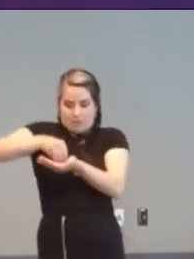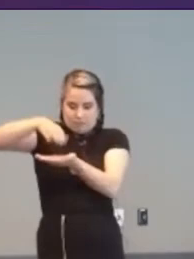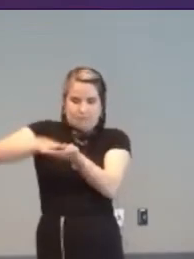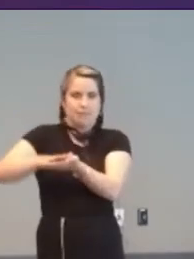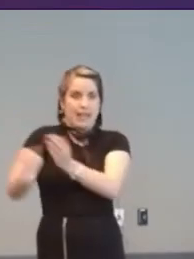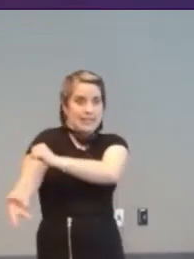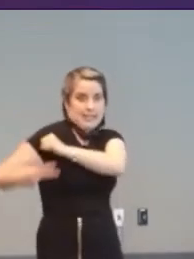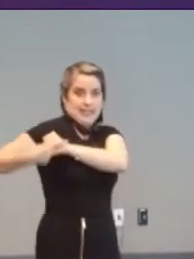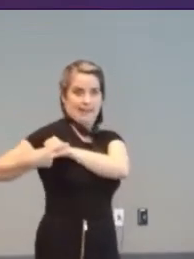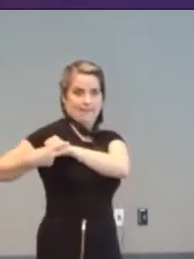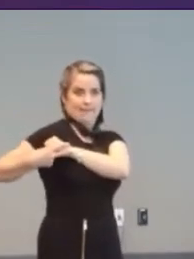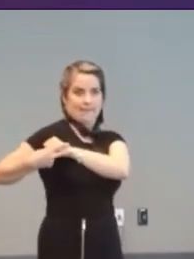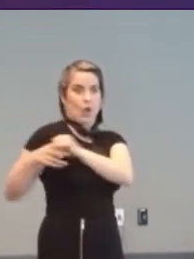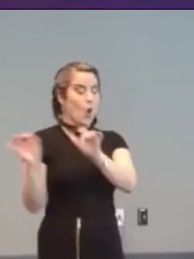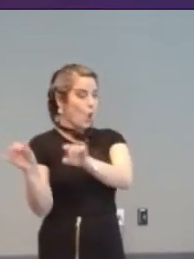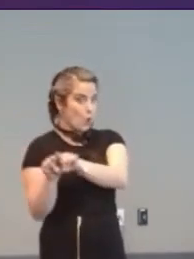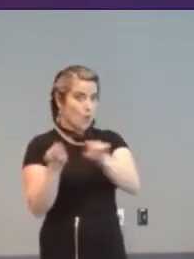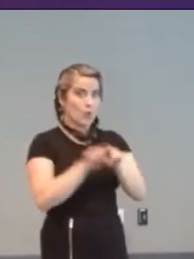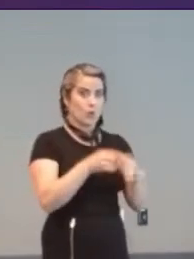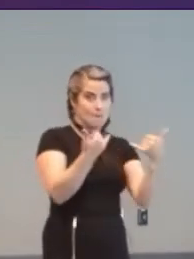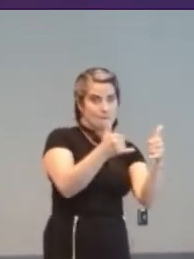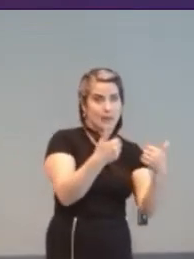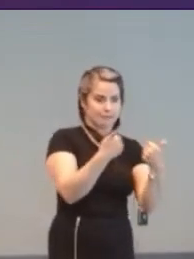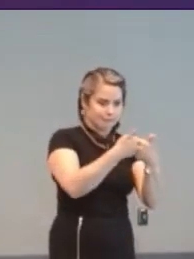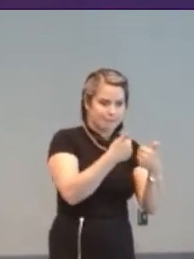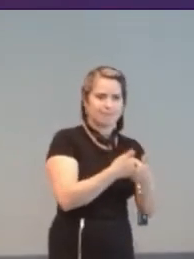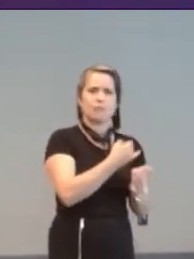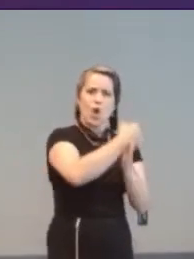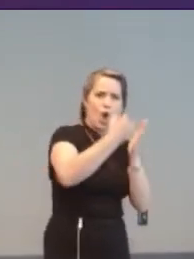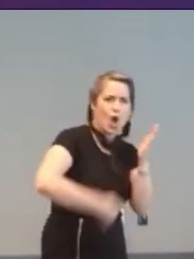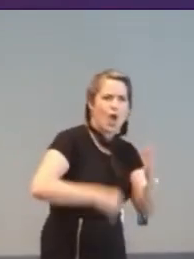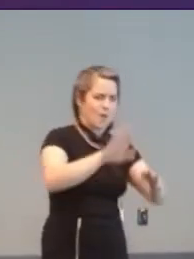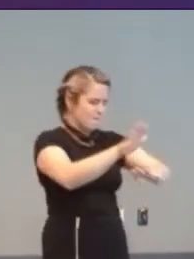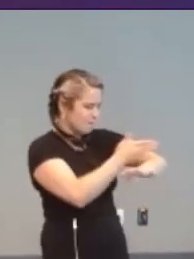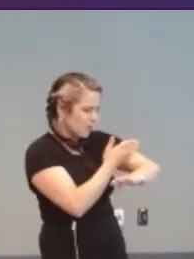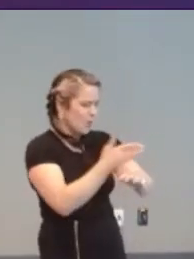and to play with games and toys, to create art and music and much more.